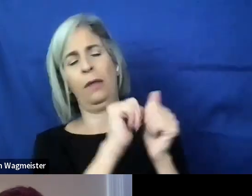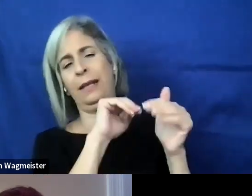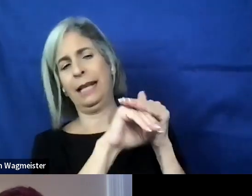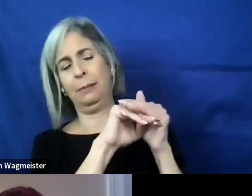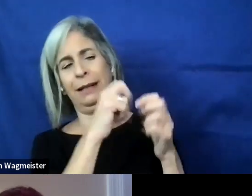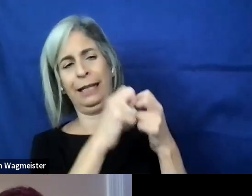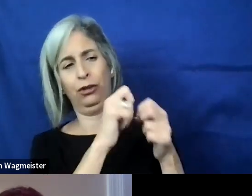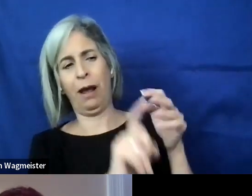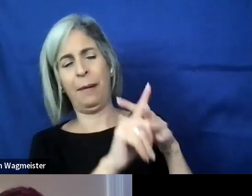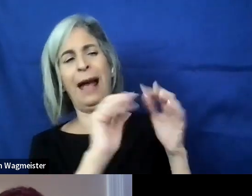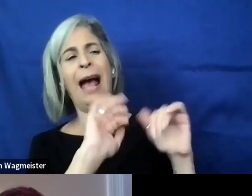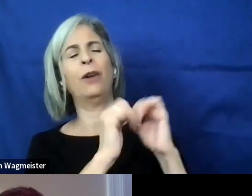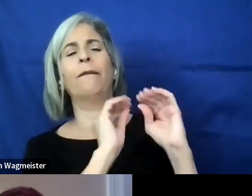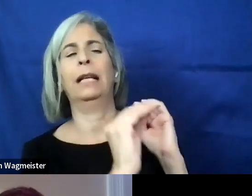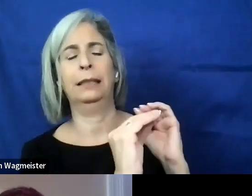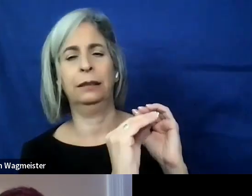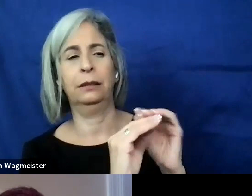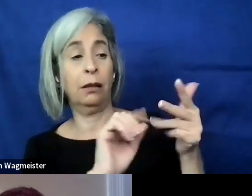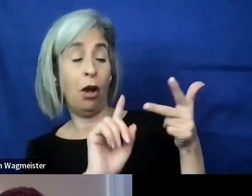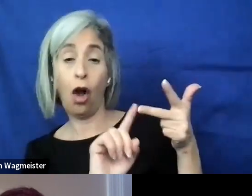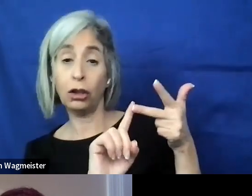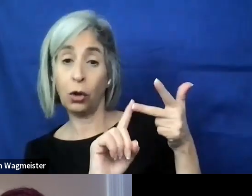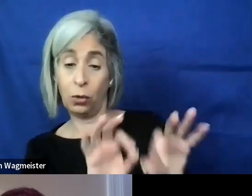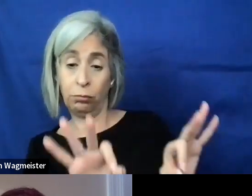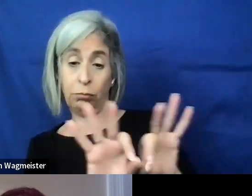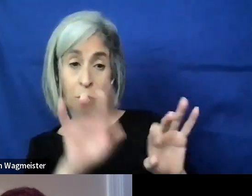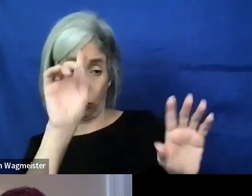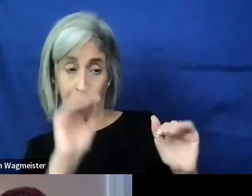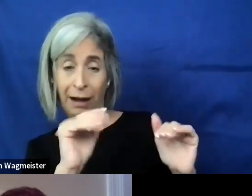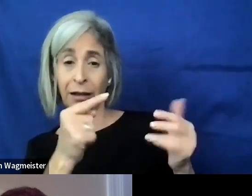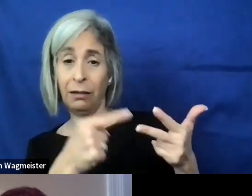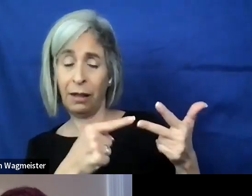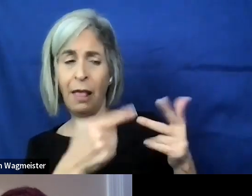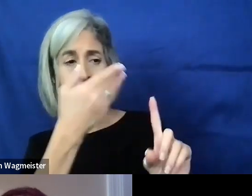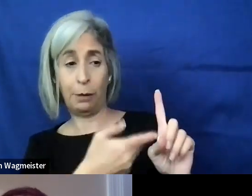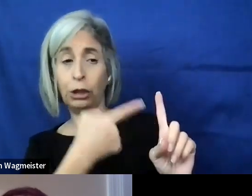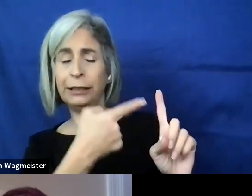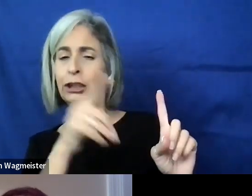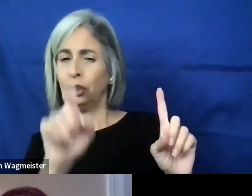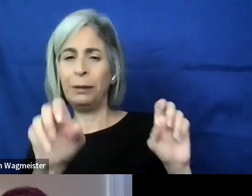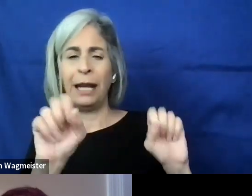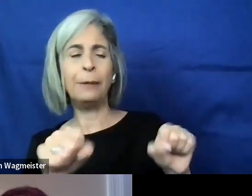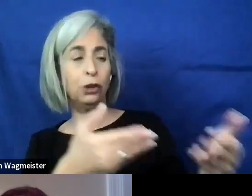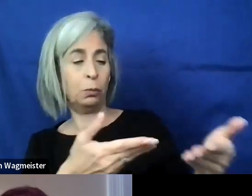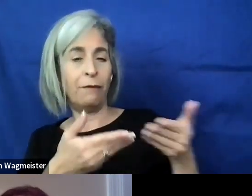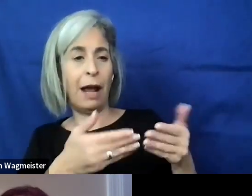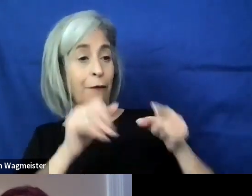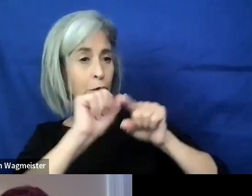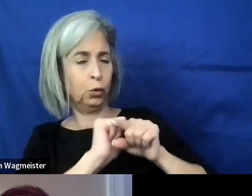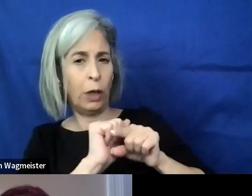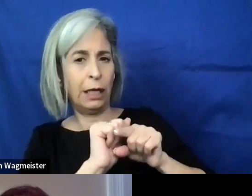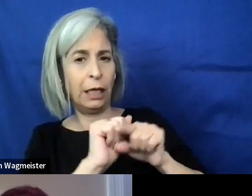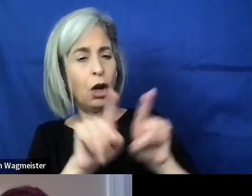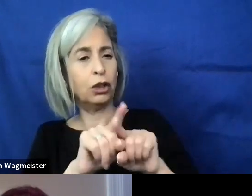And the other major thing I would expect is for that person to provide training and coaching